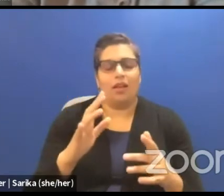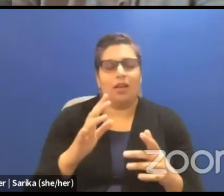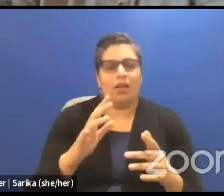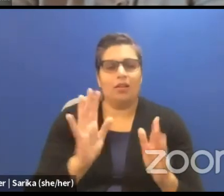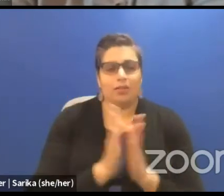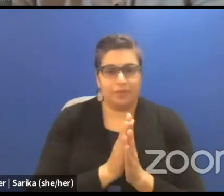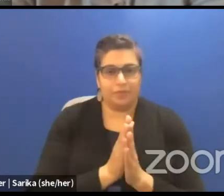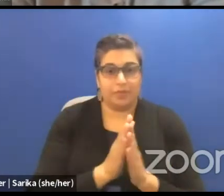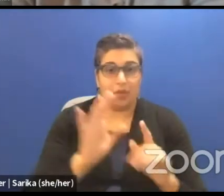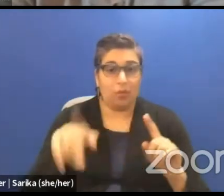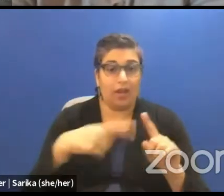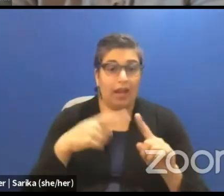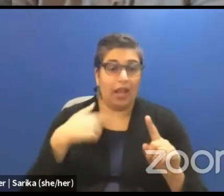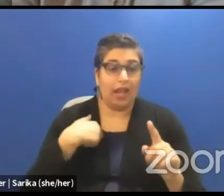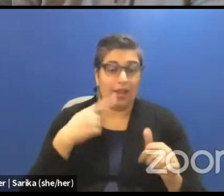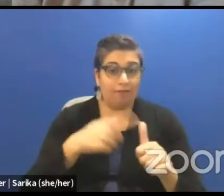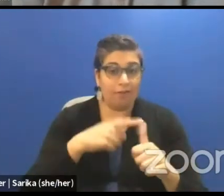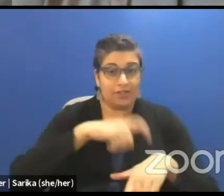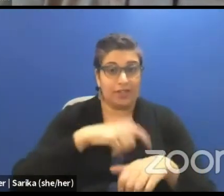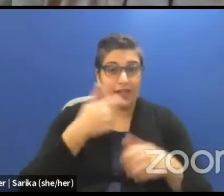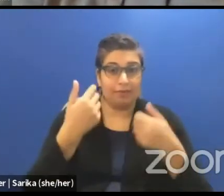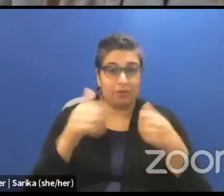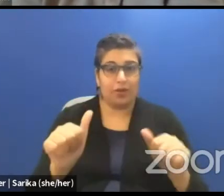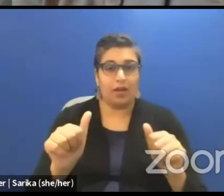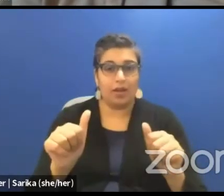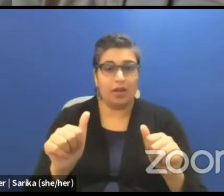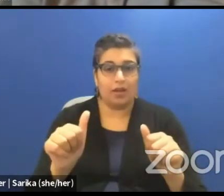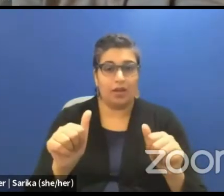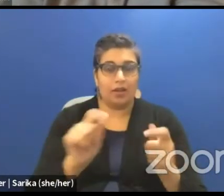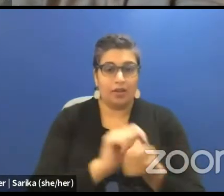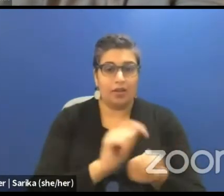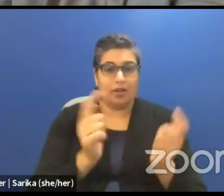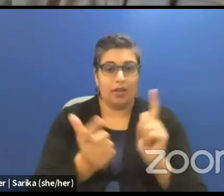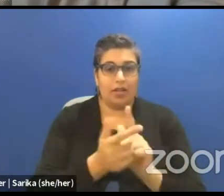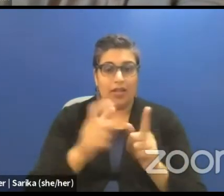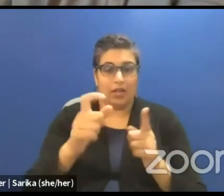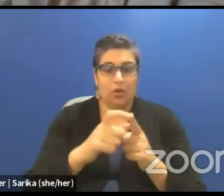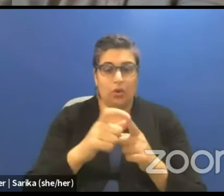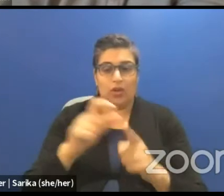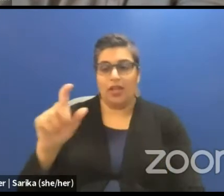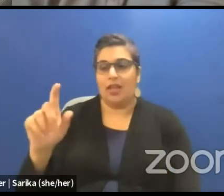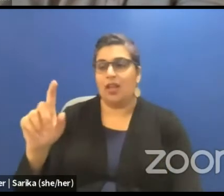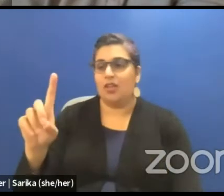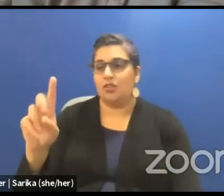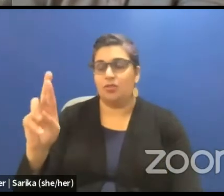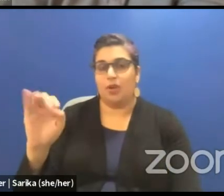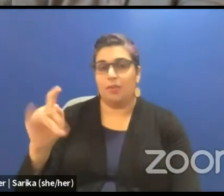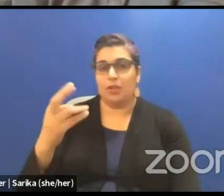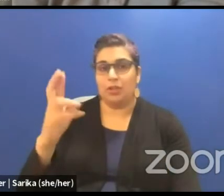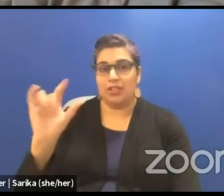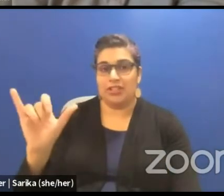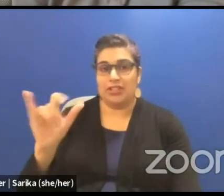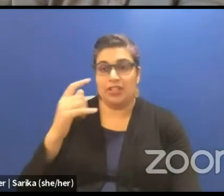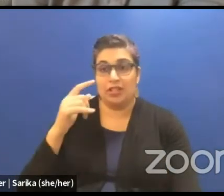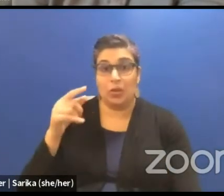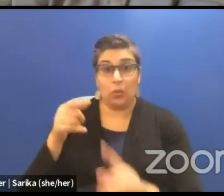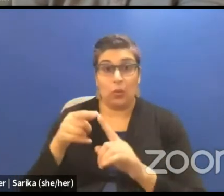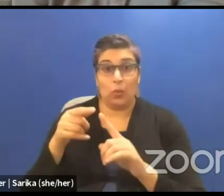When I first tried to translate the term dramaturgy to Arabic and translate text that deal with dramaturgy in arabic